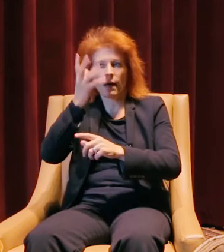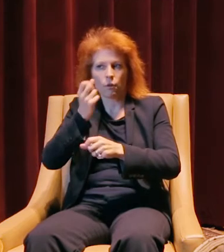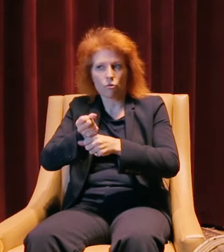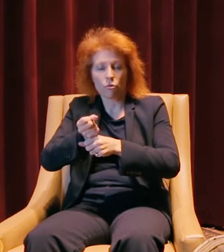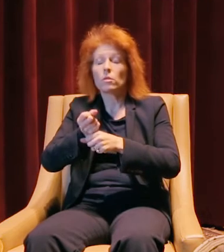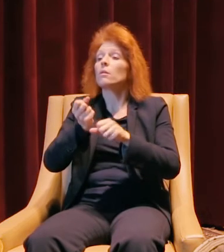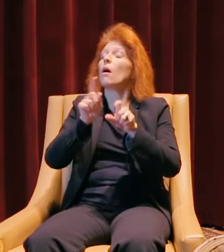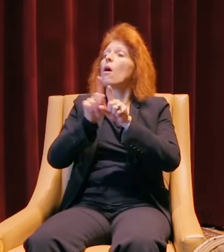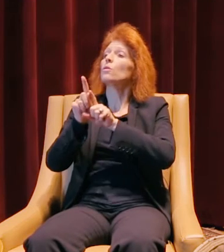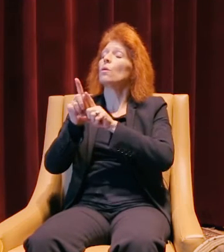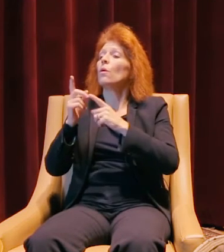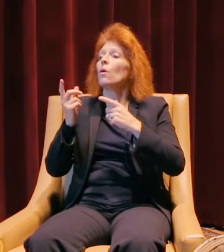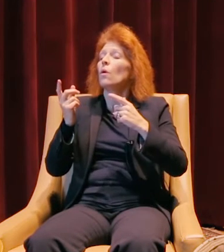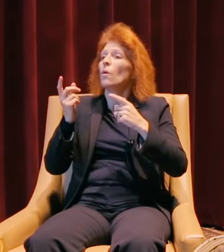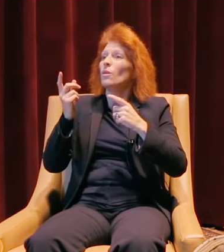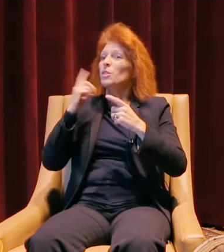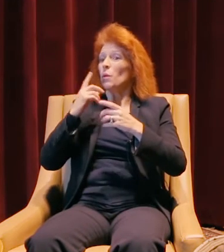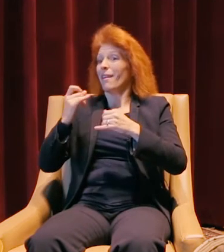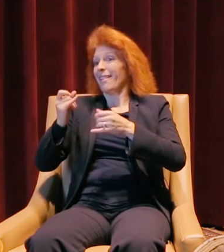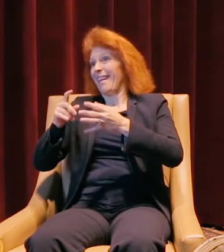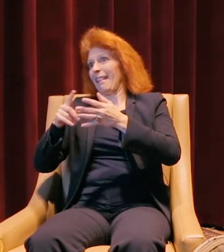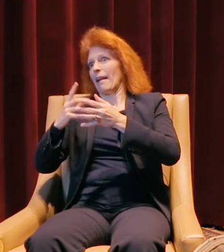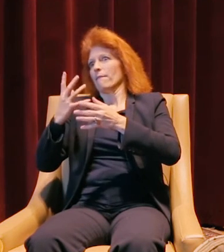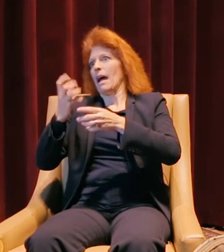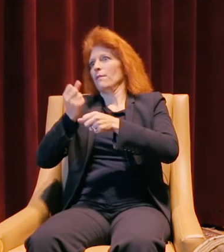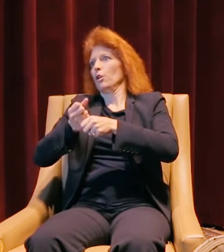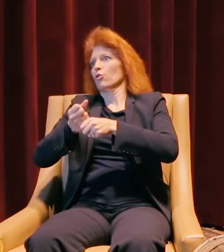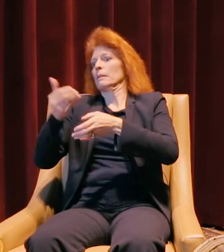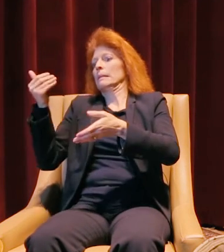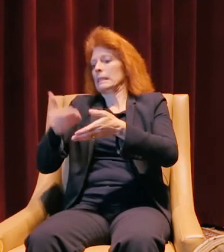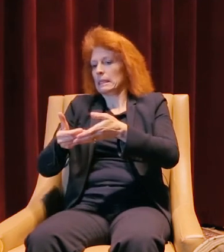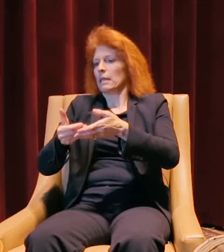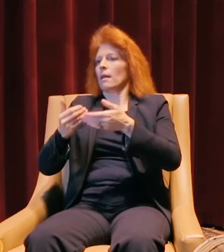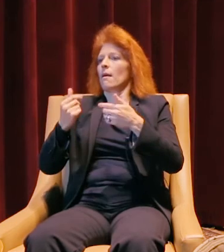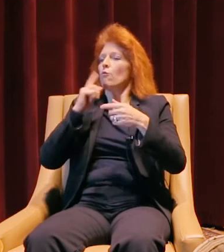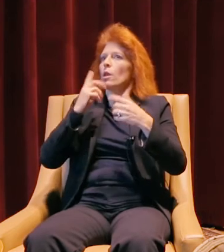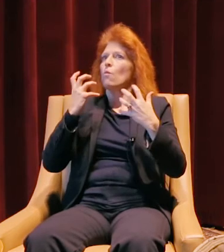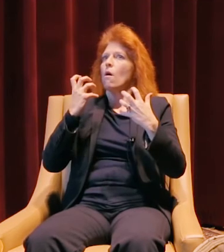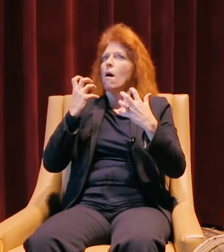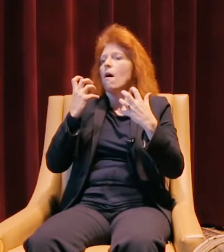I'd like to get to a point, toward the end of the five years, where we can start really becoming more entwined